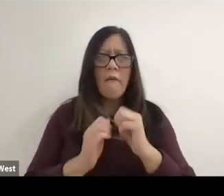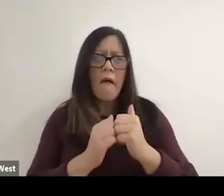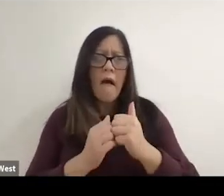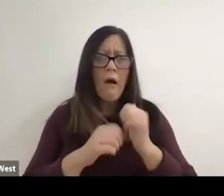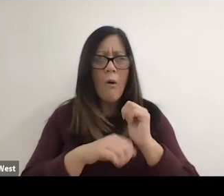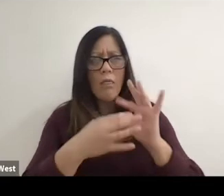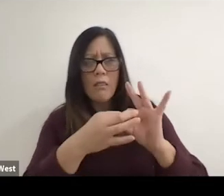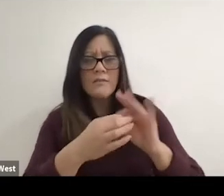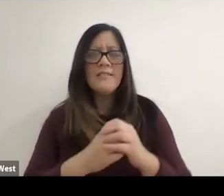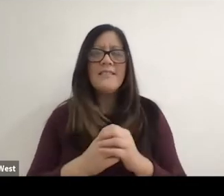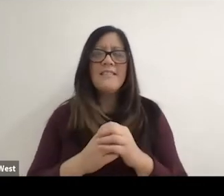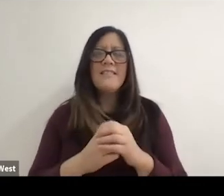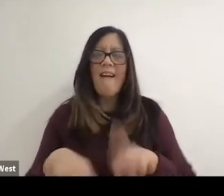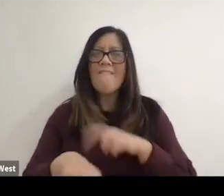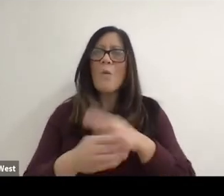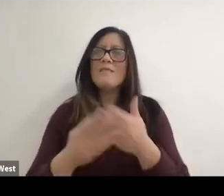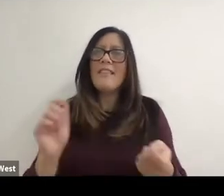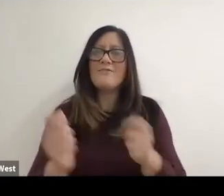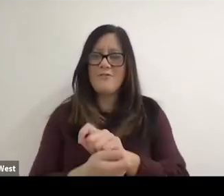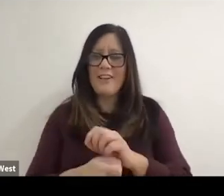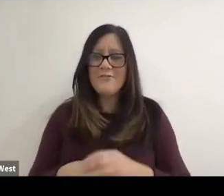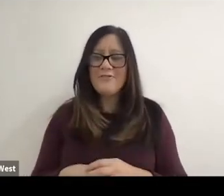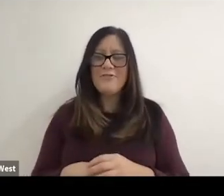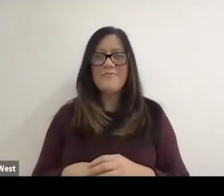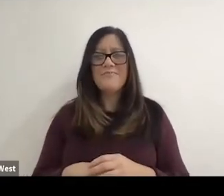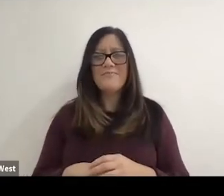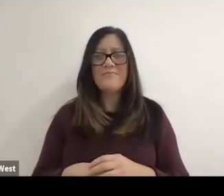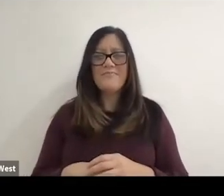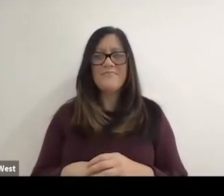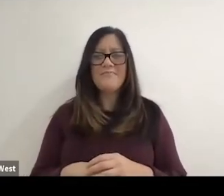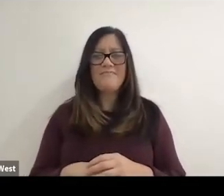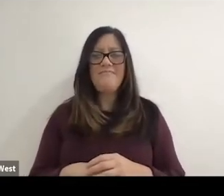and so of course things changed. But it was. I mean,